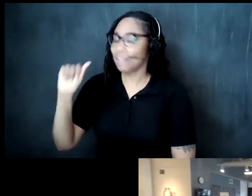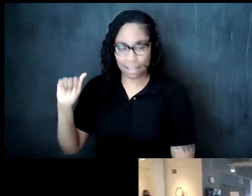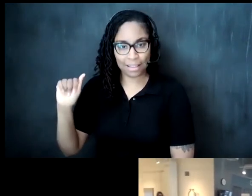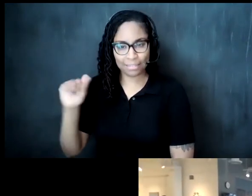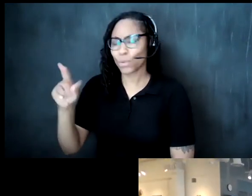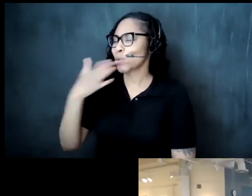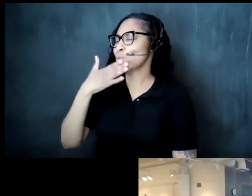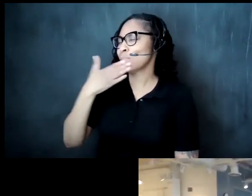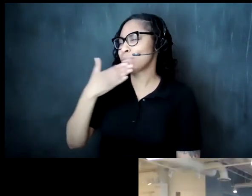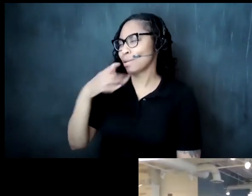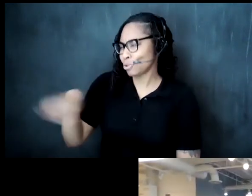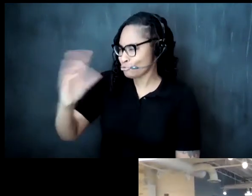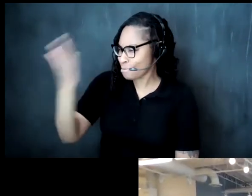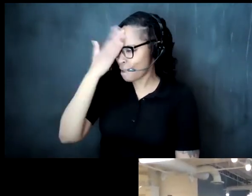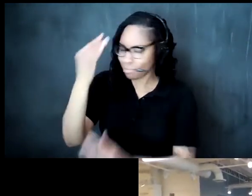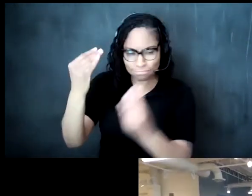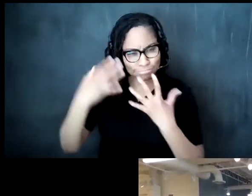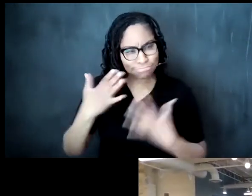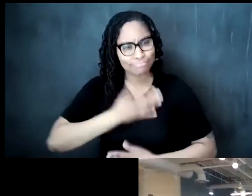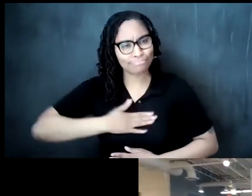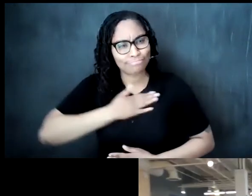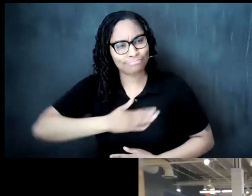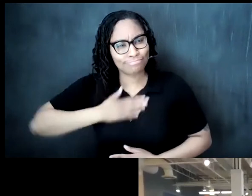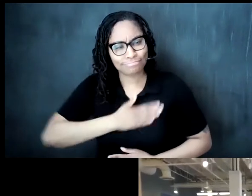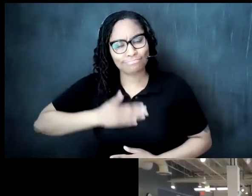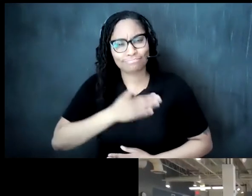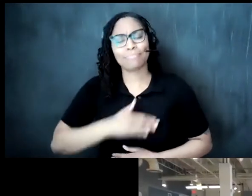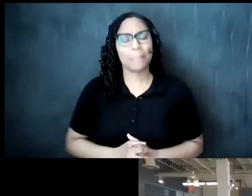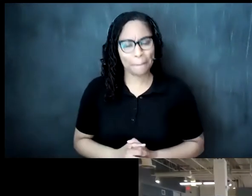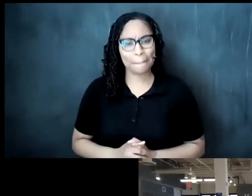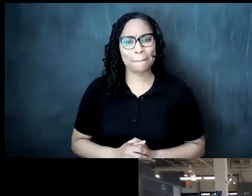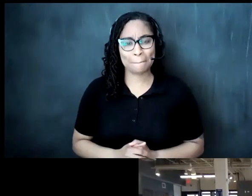your your knowledge with us we really appreciate it and for bringing um your your personal tea